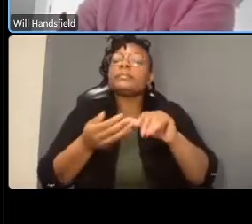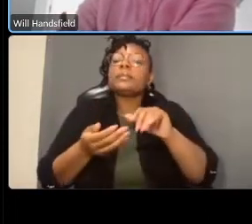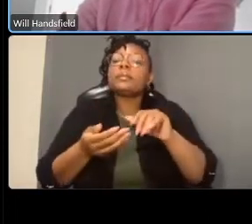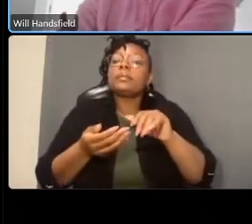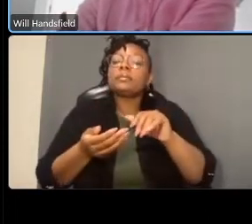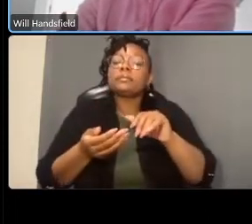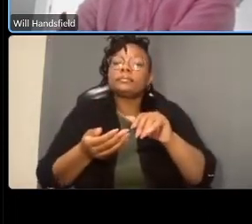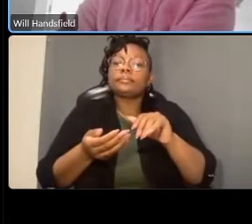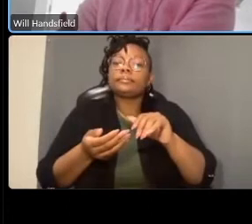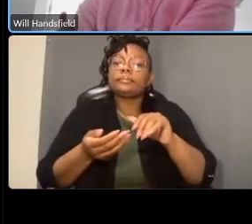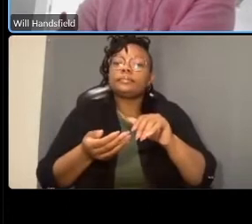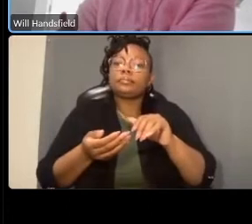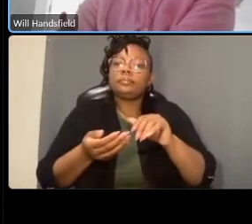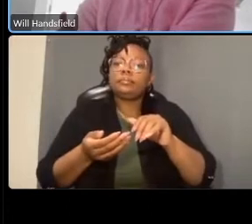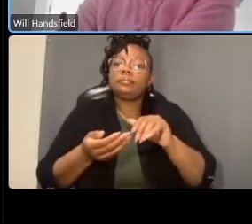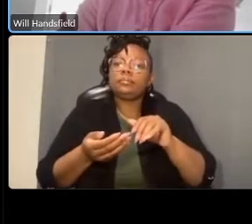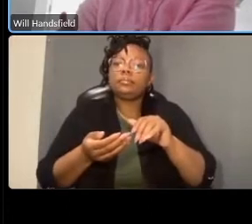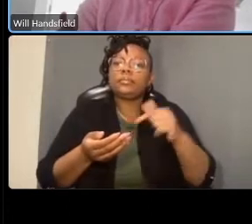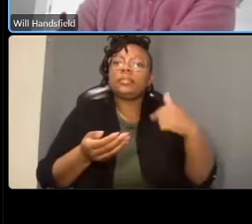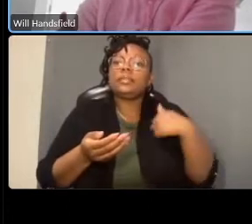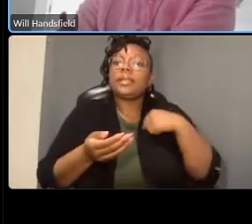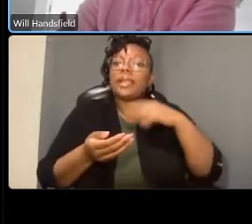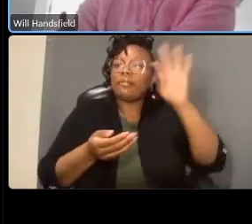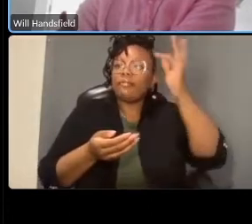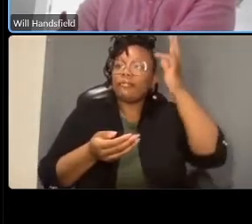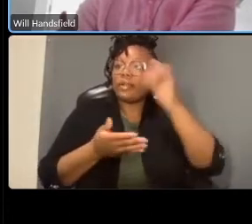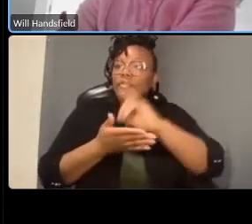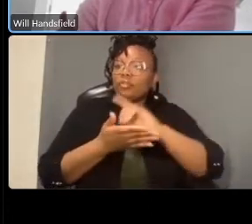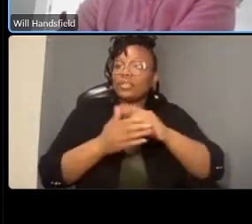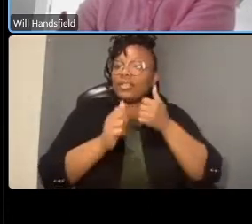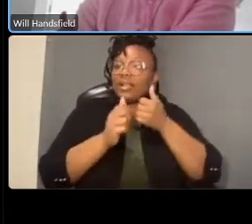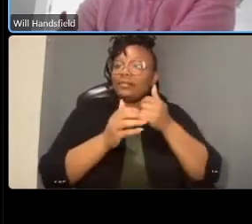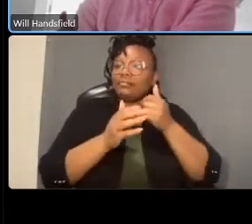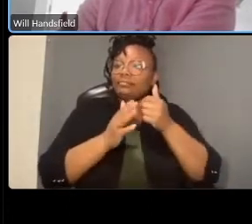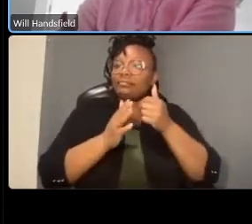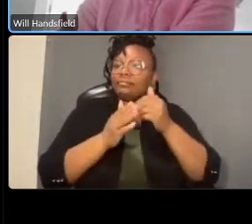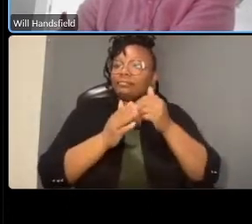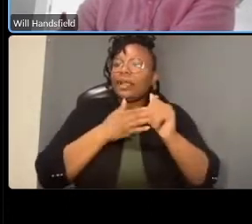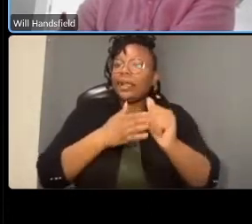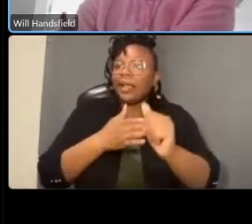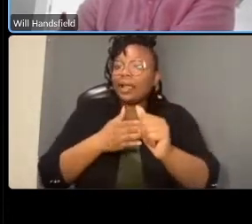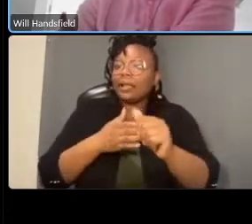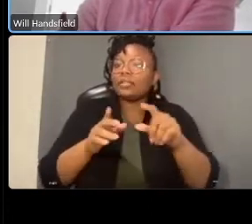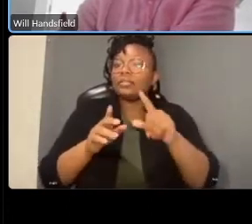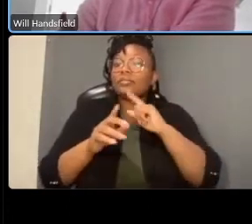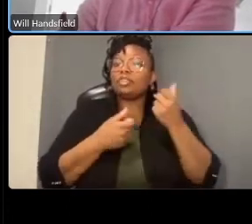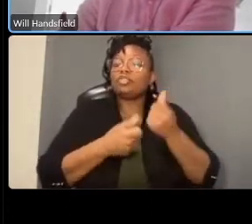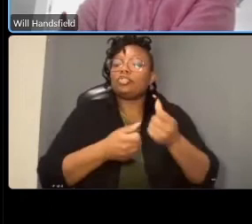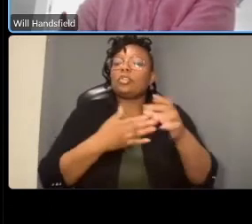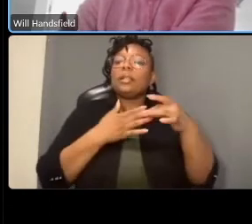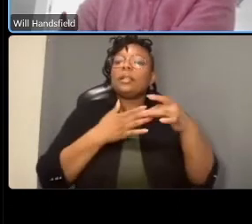design guidance um uh very strongly leads to a protected bike facility which is which is what